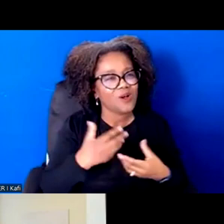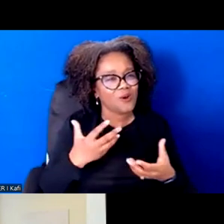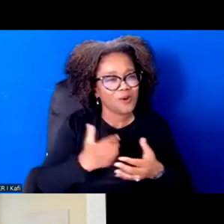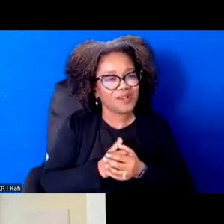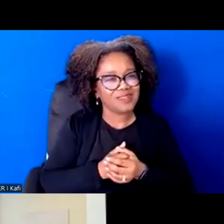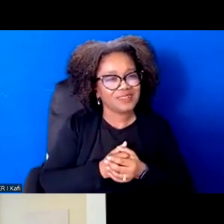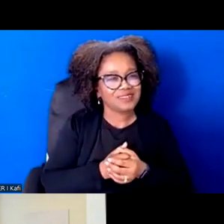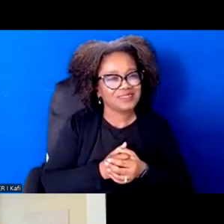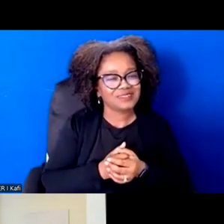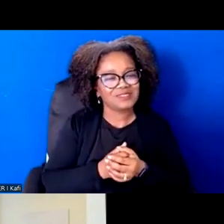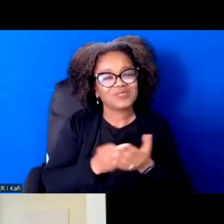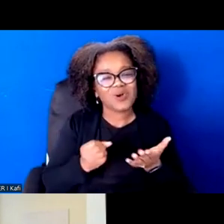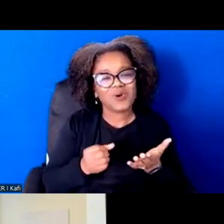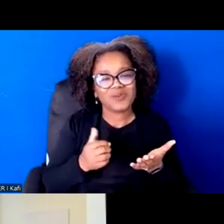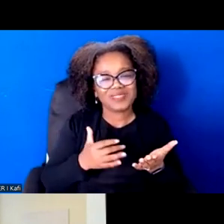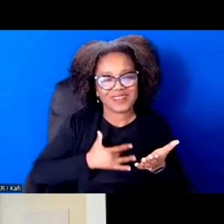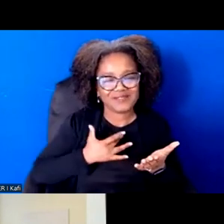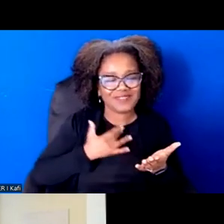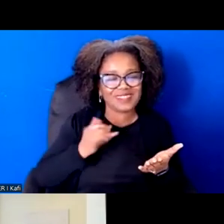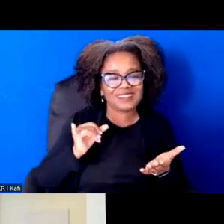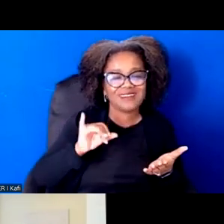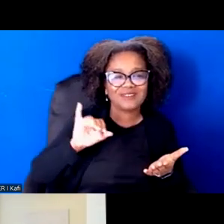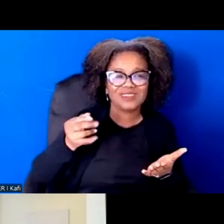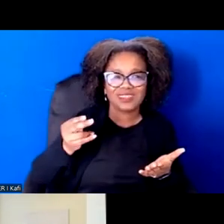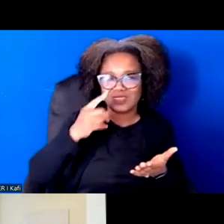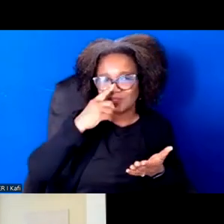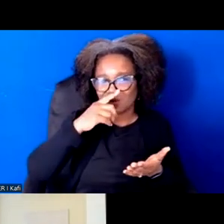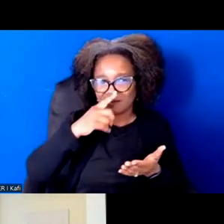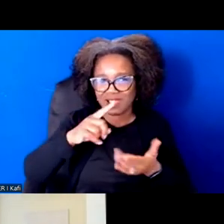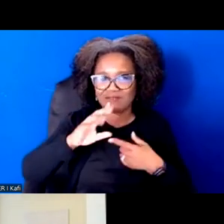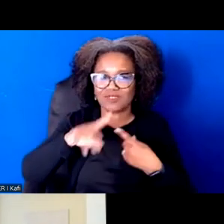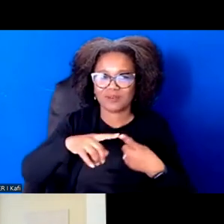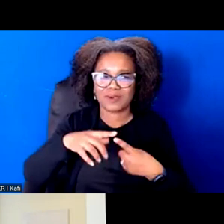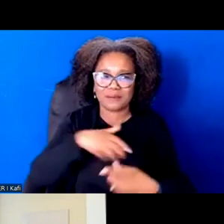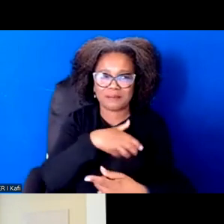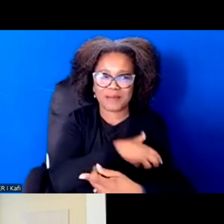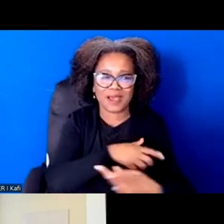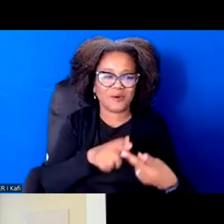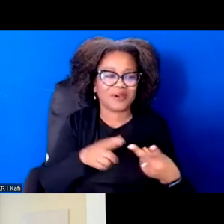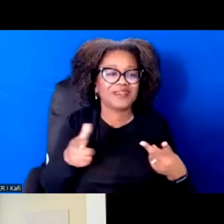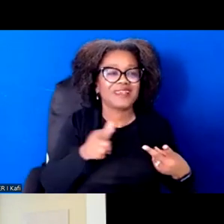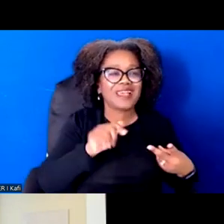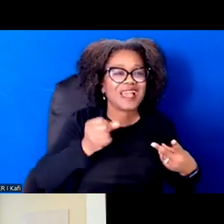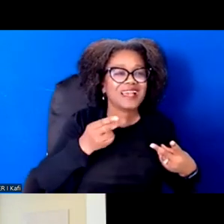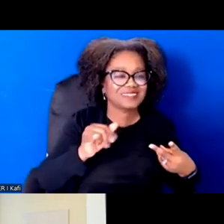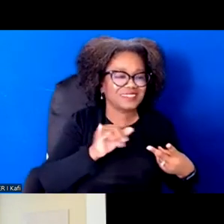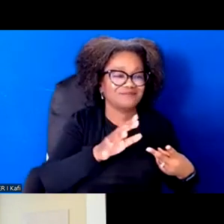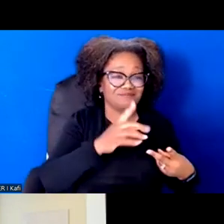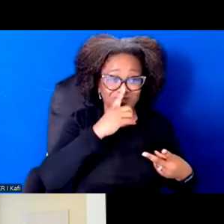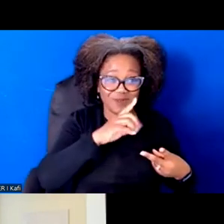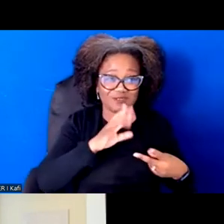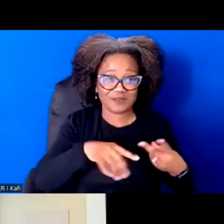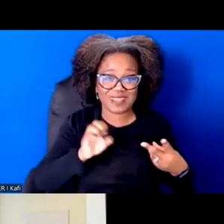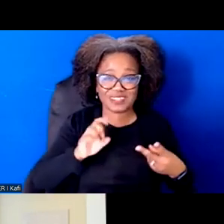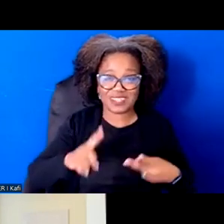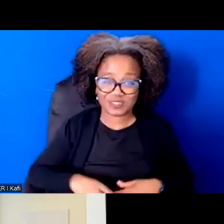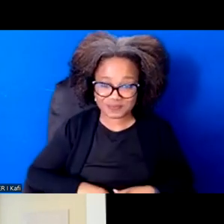you wouldn't mind talking about popular education.